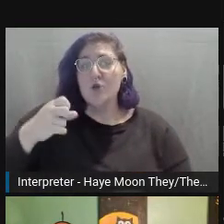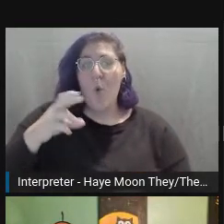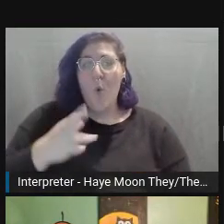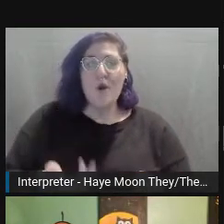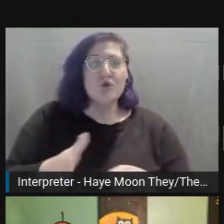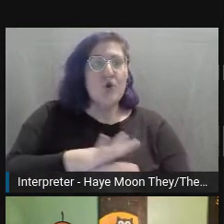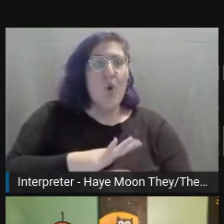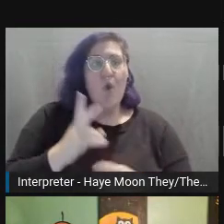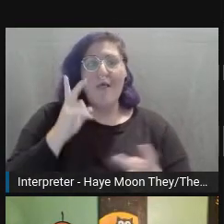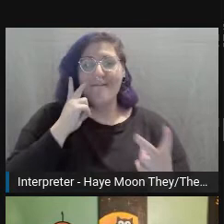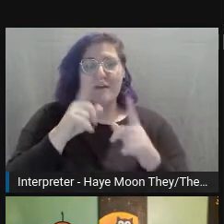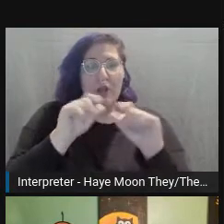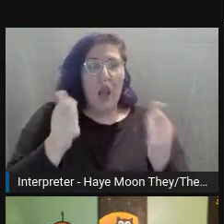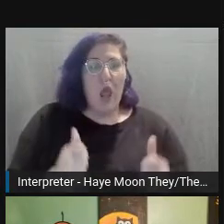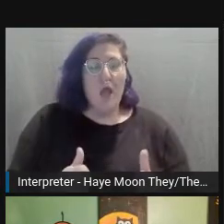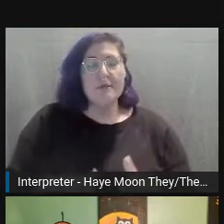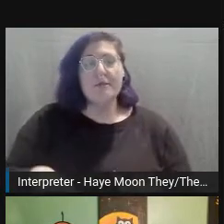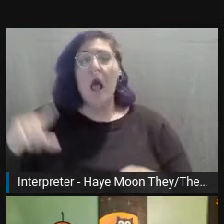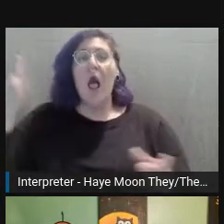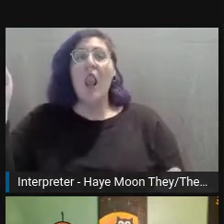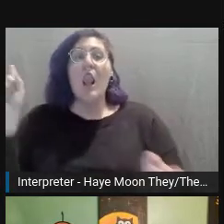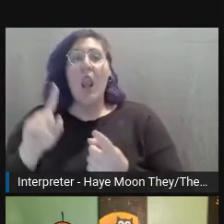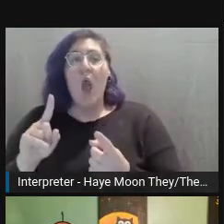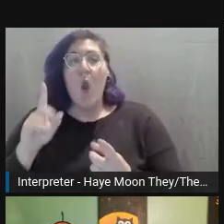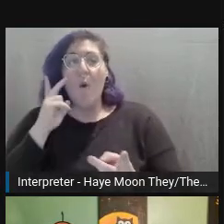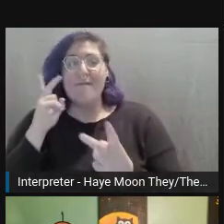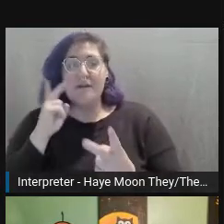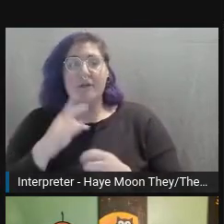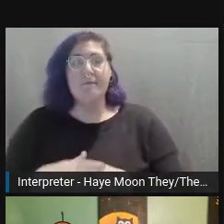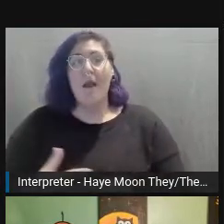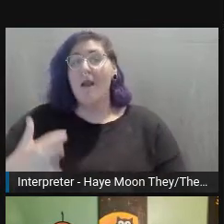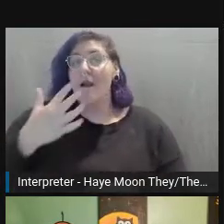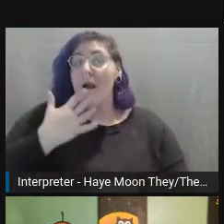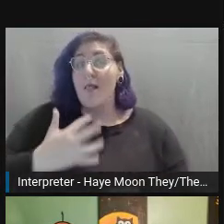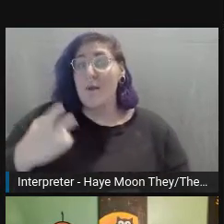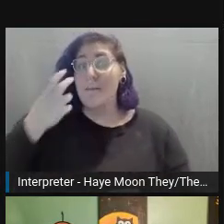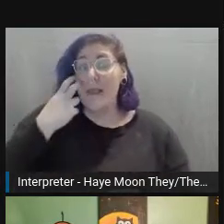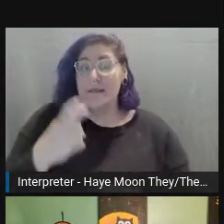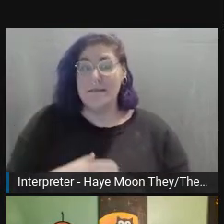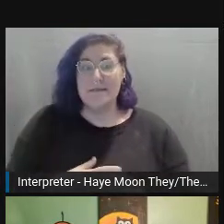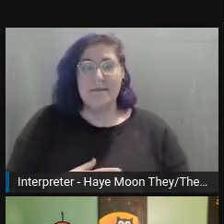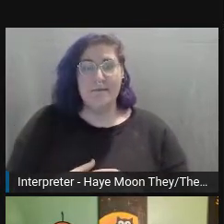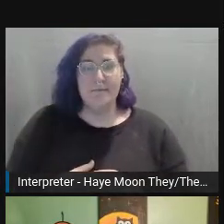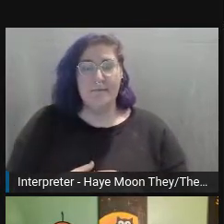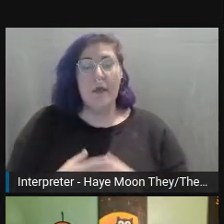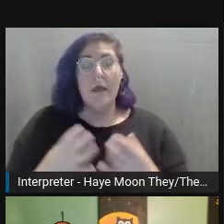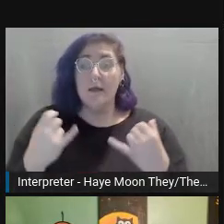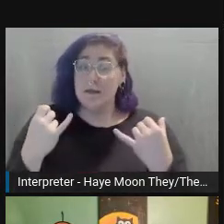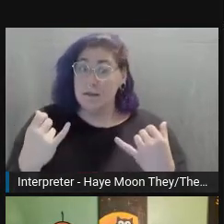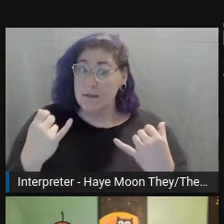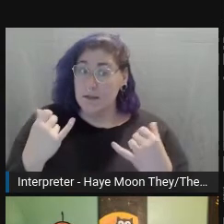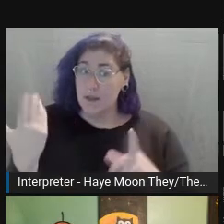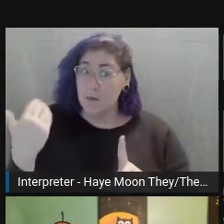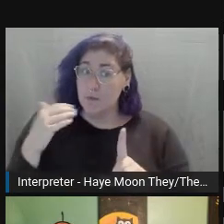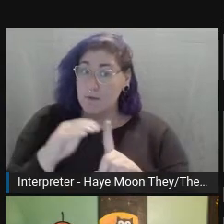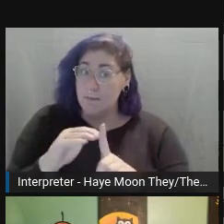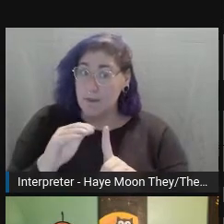low vision, colorblindness. Now I want to remind you all that, it's not just people